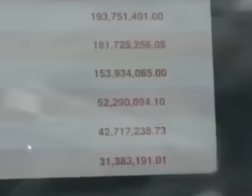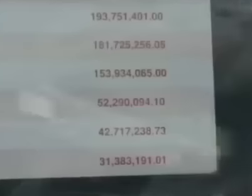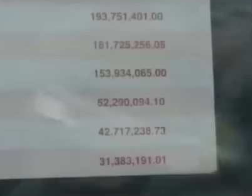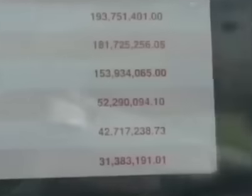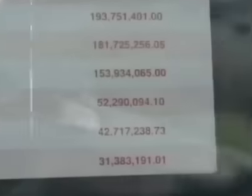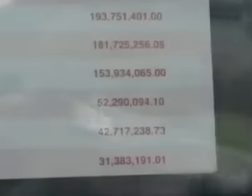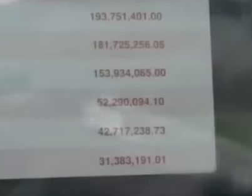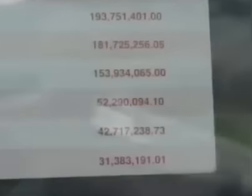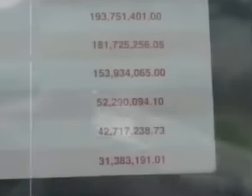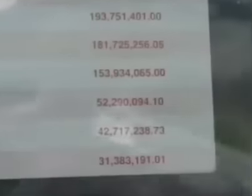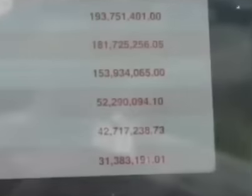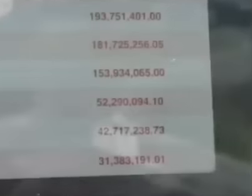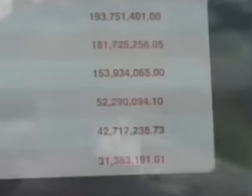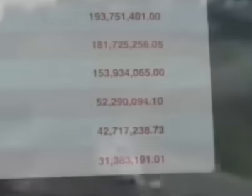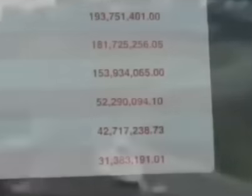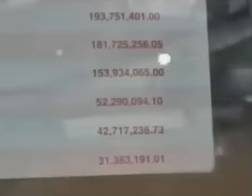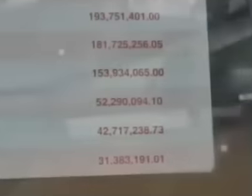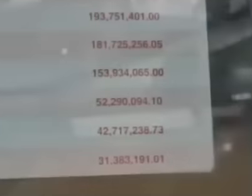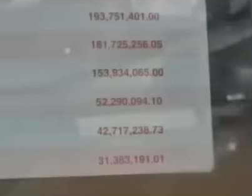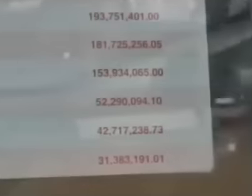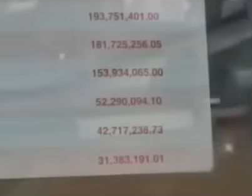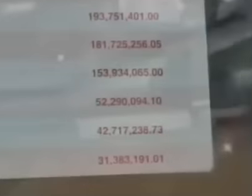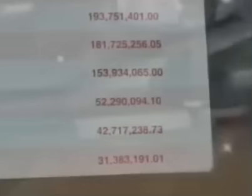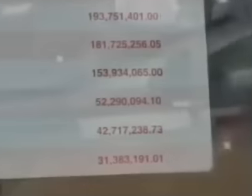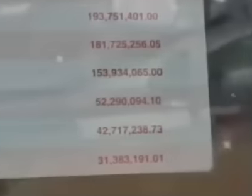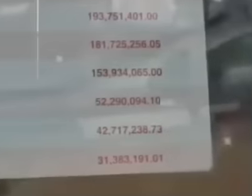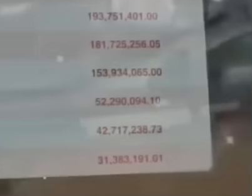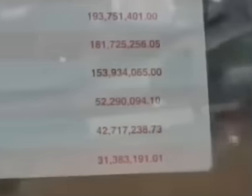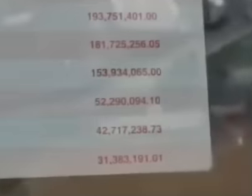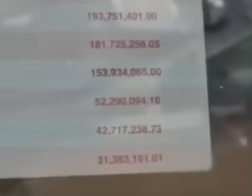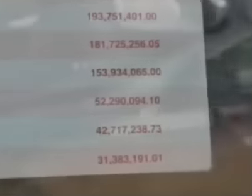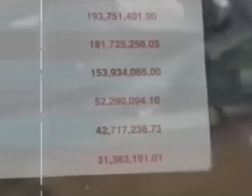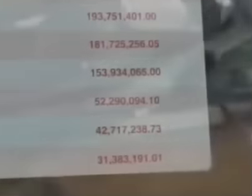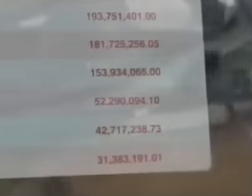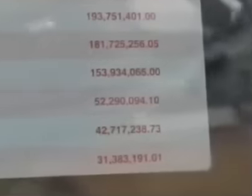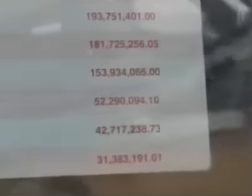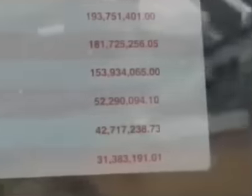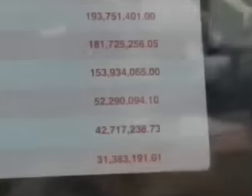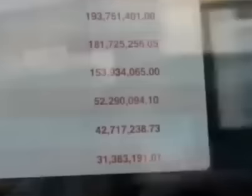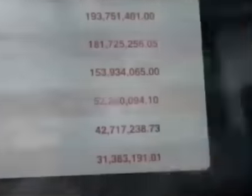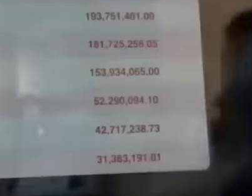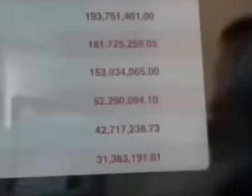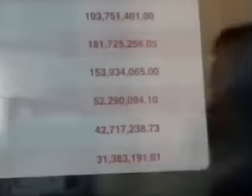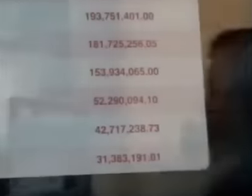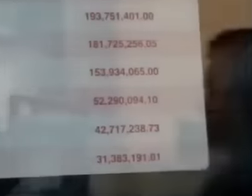was paid 534 million pesos for the construction of the so-called smart building